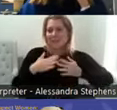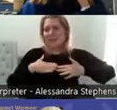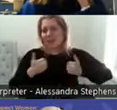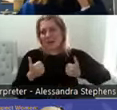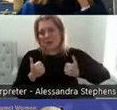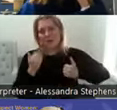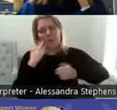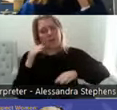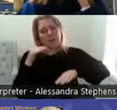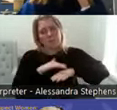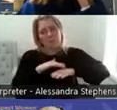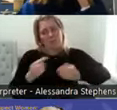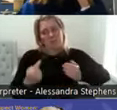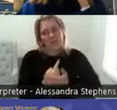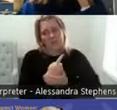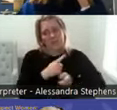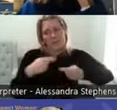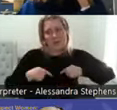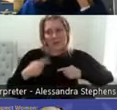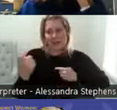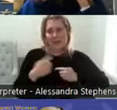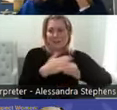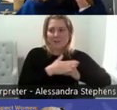arrive. So I'm really excited to be able to be talking about pleasure.